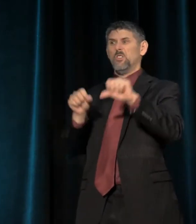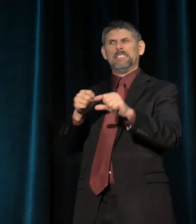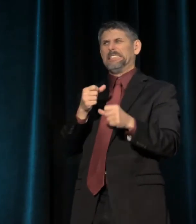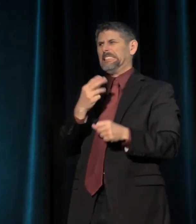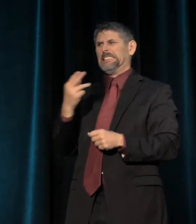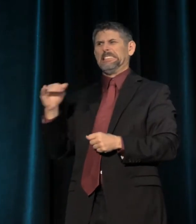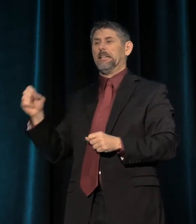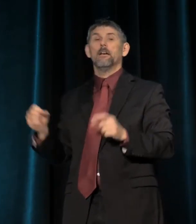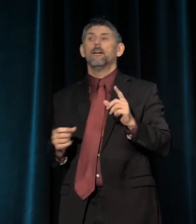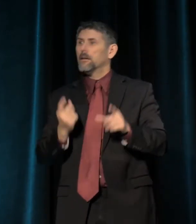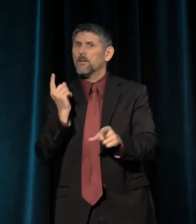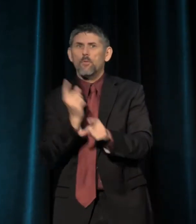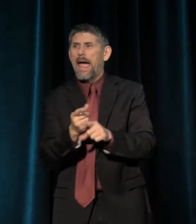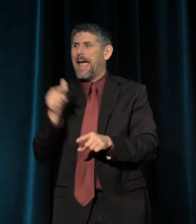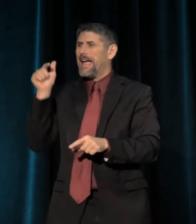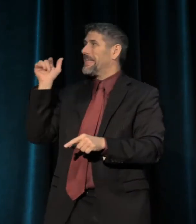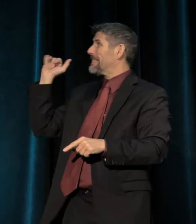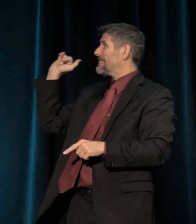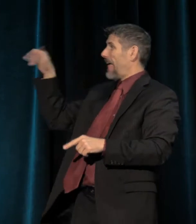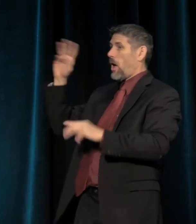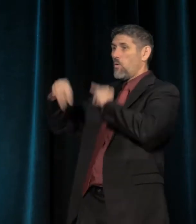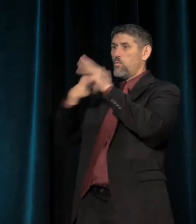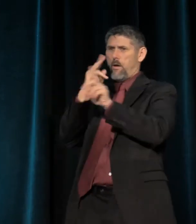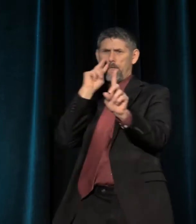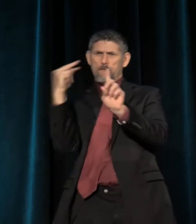So this world view is supposed to be understood